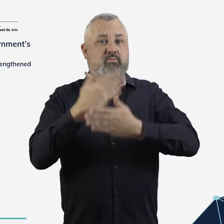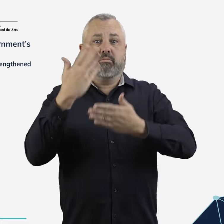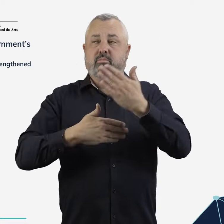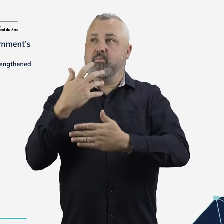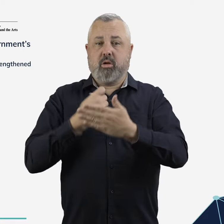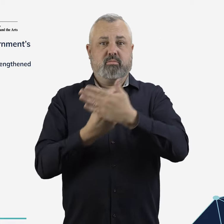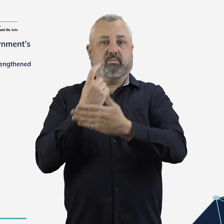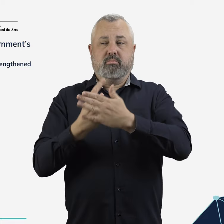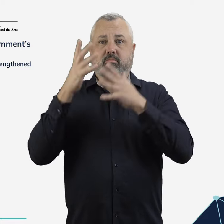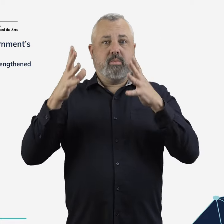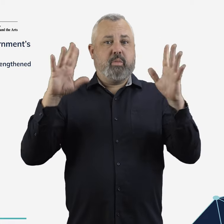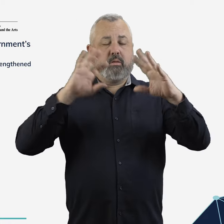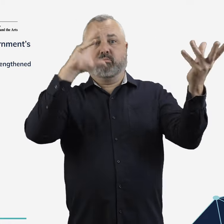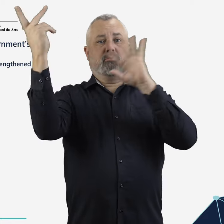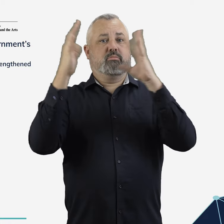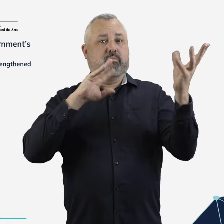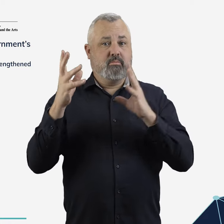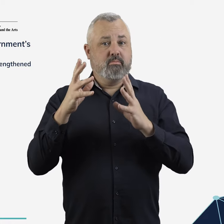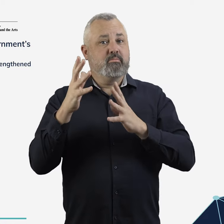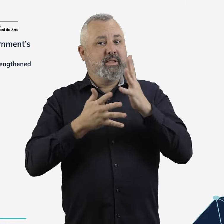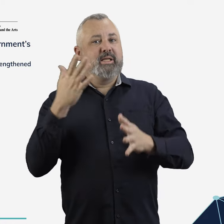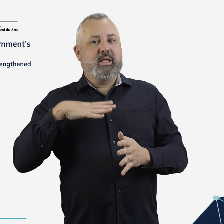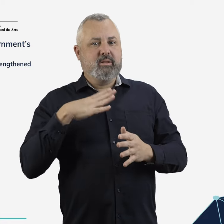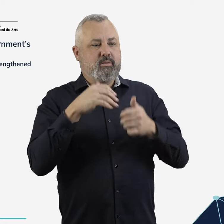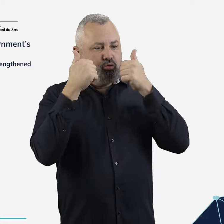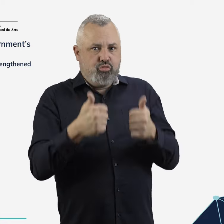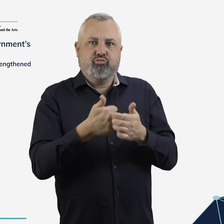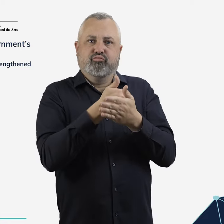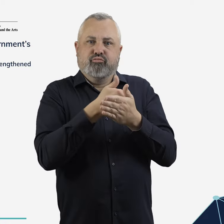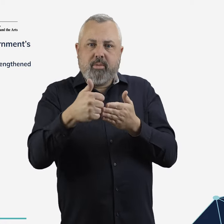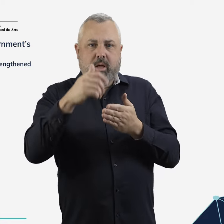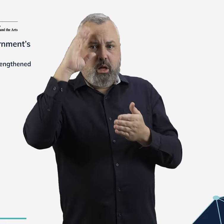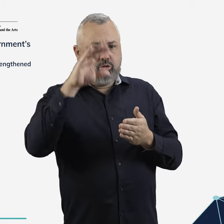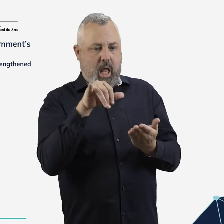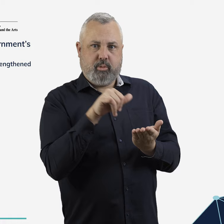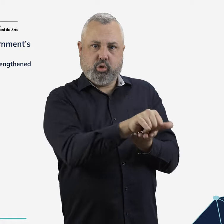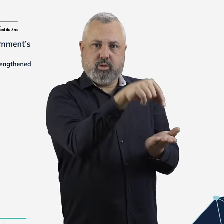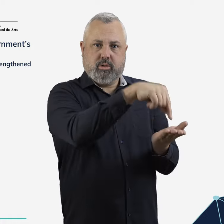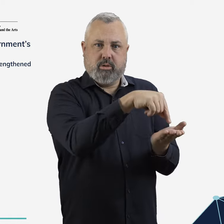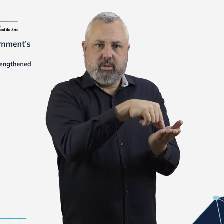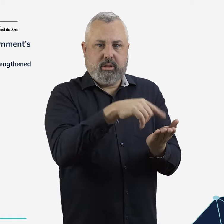become more frequent and severe, functioning airstrips will become increasingly important to